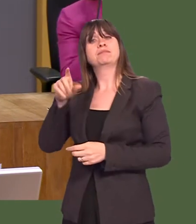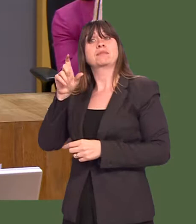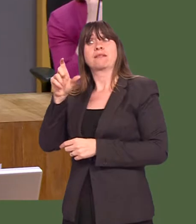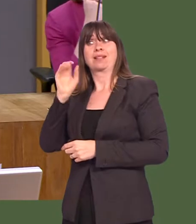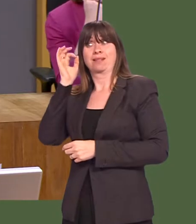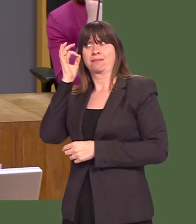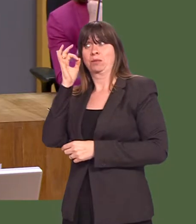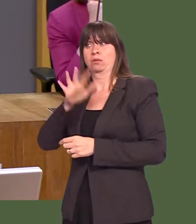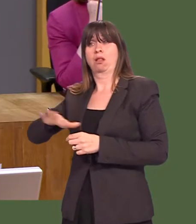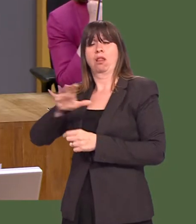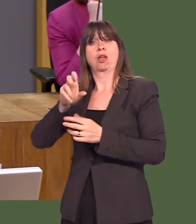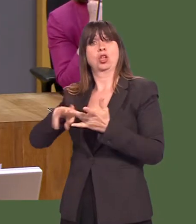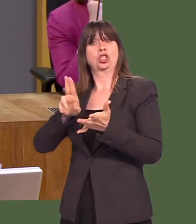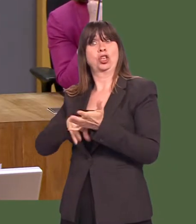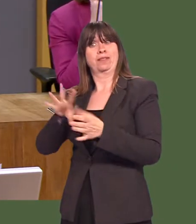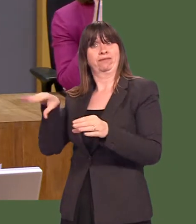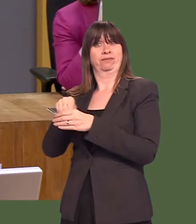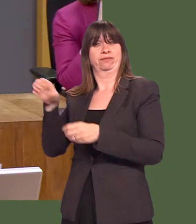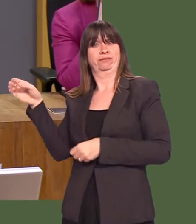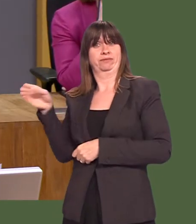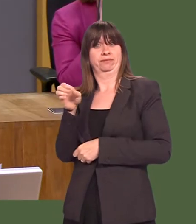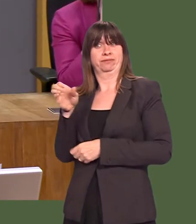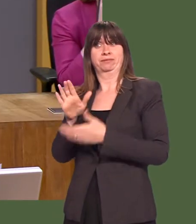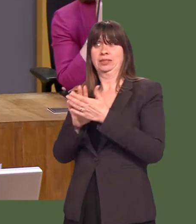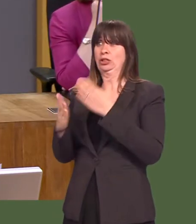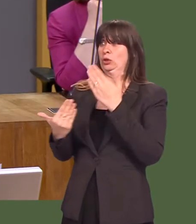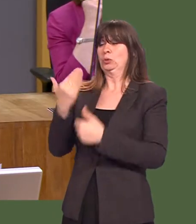County Borough Council, including the 10 new Conservative members, and, hopefully, the